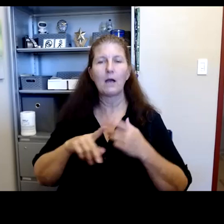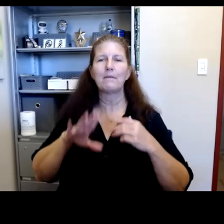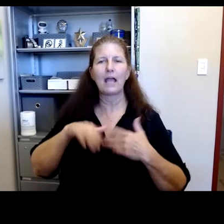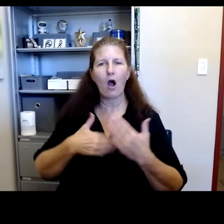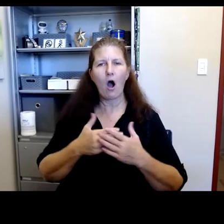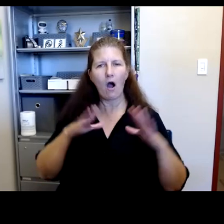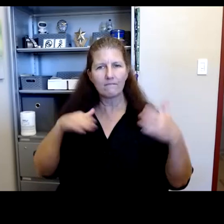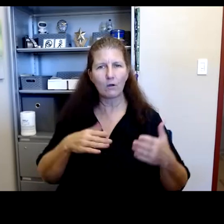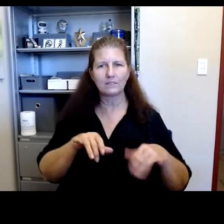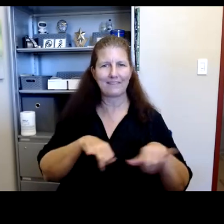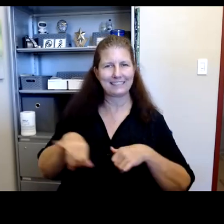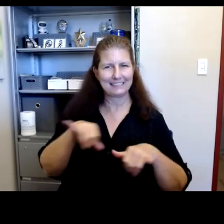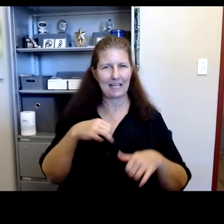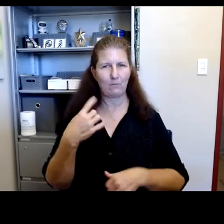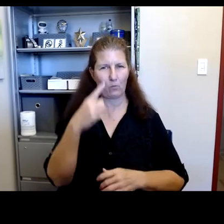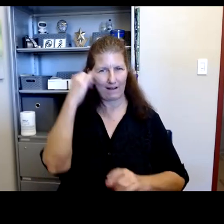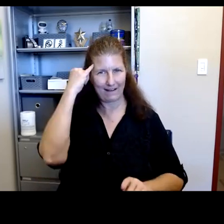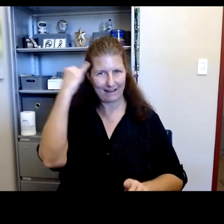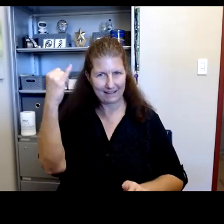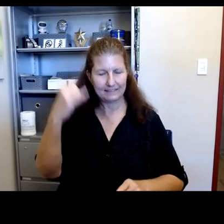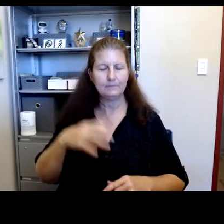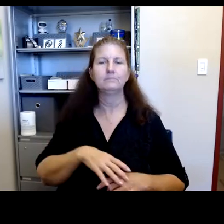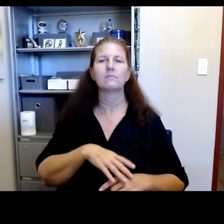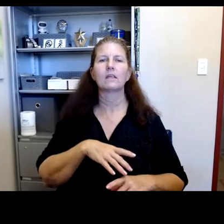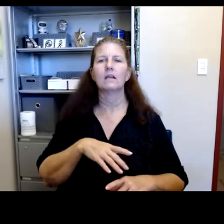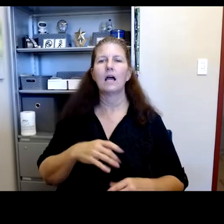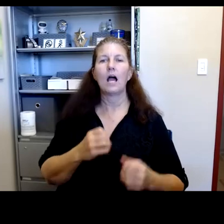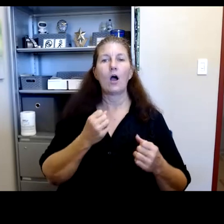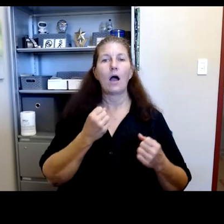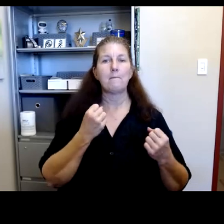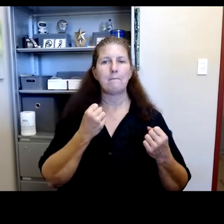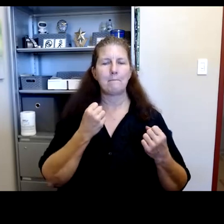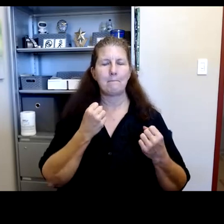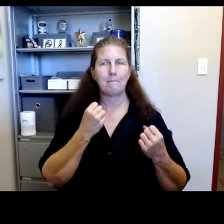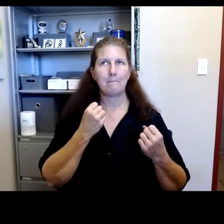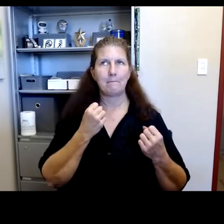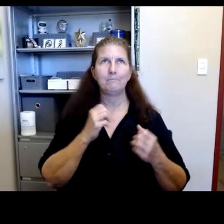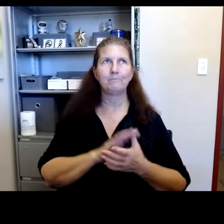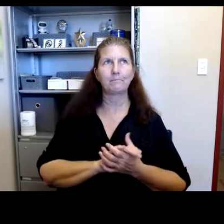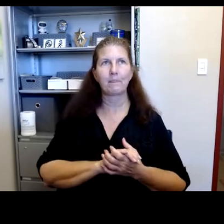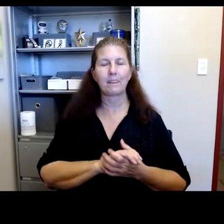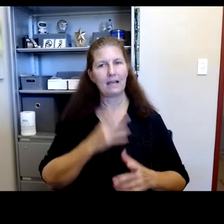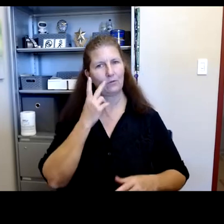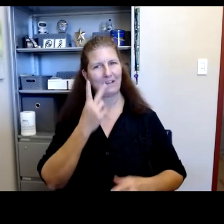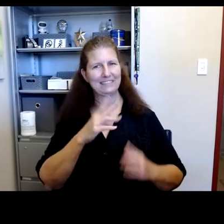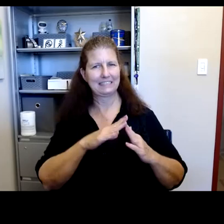Robyn Thomas: theory, Robyn Thomas: which is that a lot of individuals. Robyn Thomas: So you look at a city like Oakland.